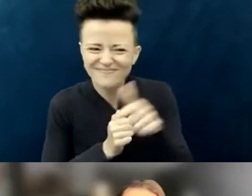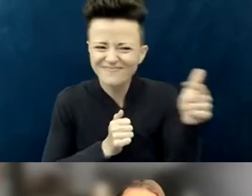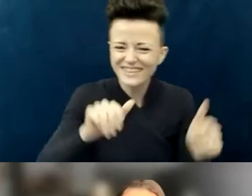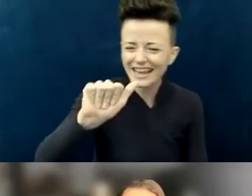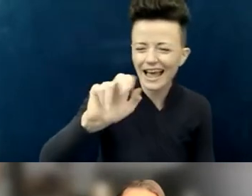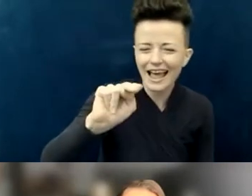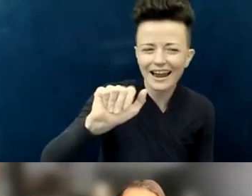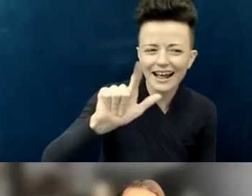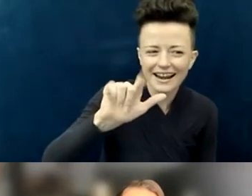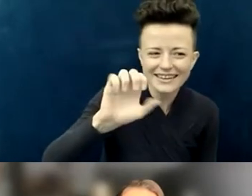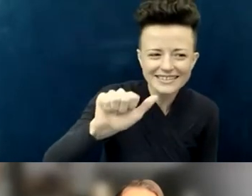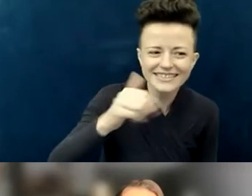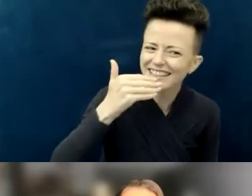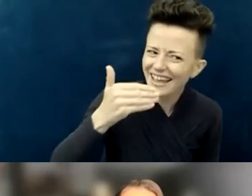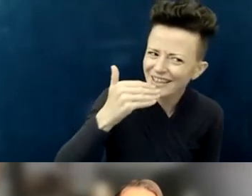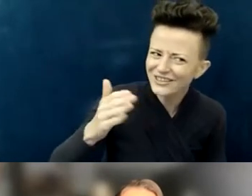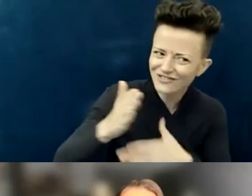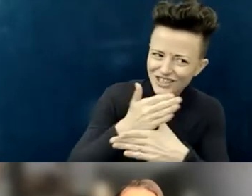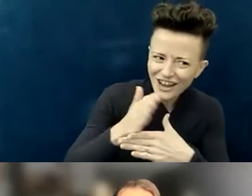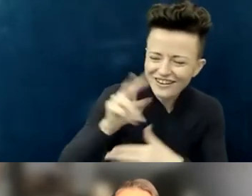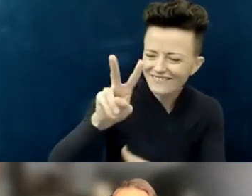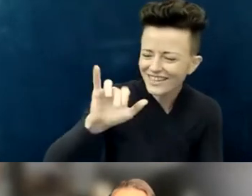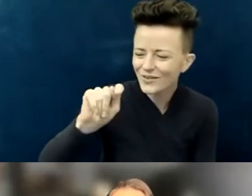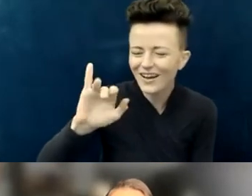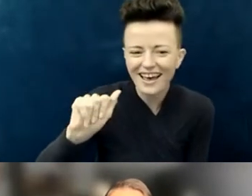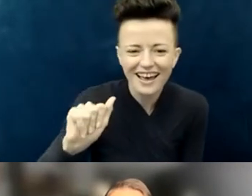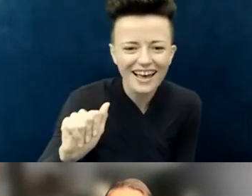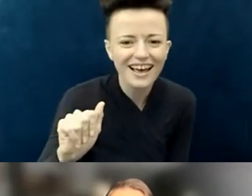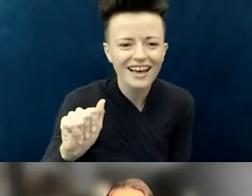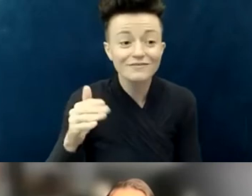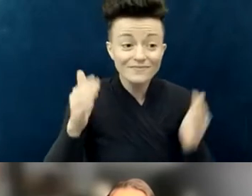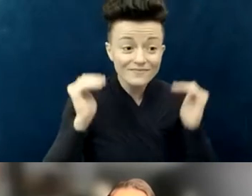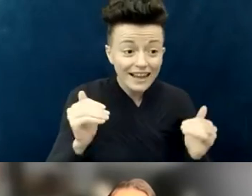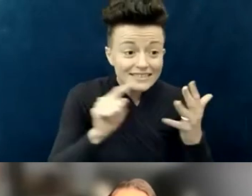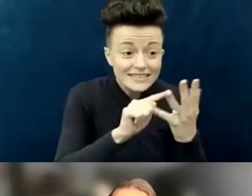Thanks for joining us; thank you for sharing. Judy, are you willing to share next, please?